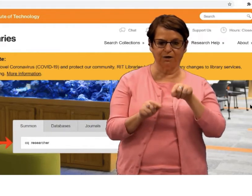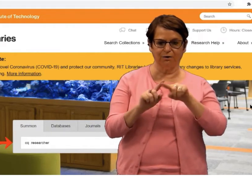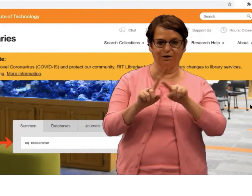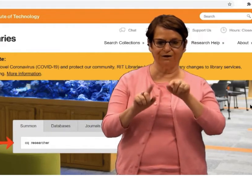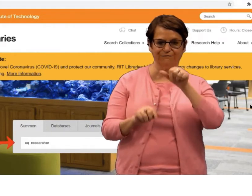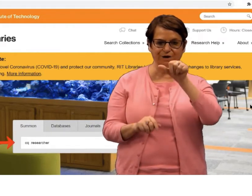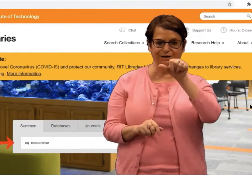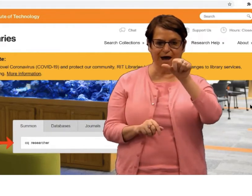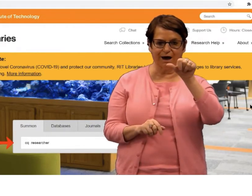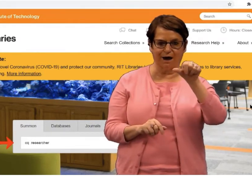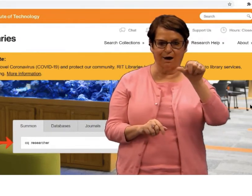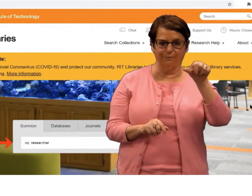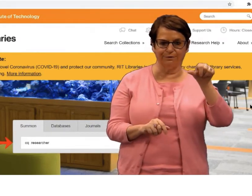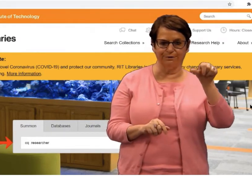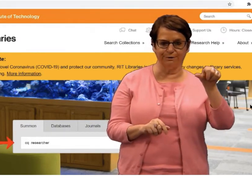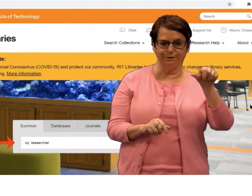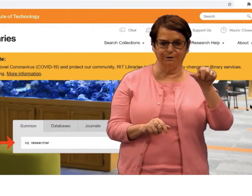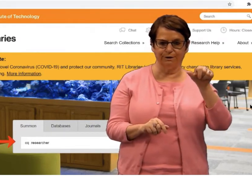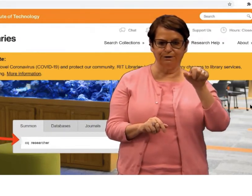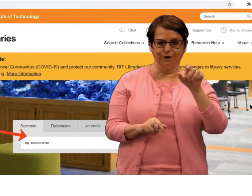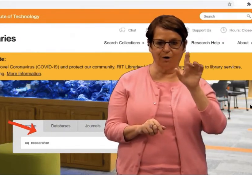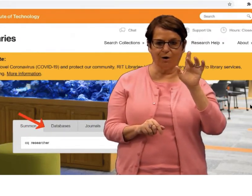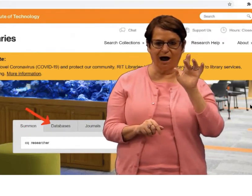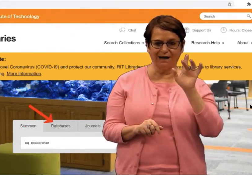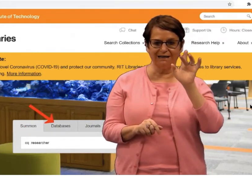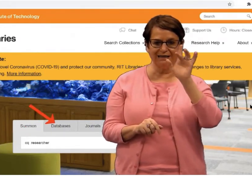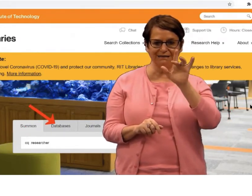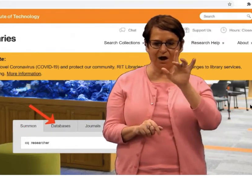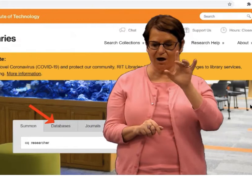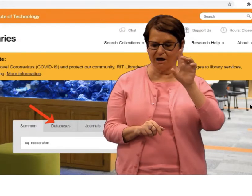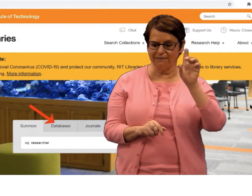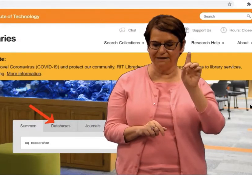And in the middle of the page there are different tabs.